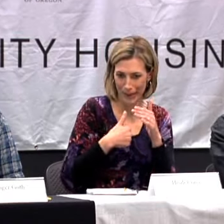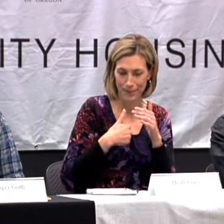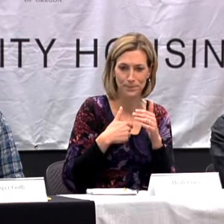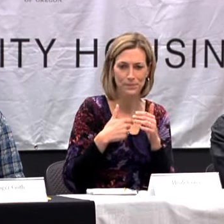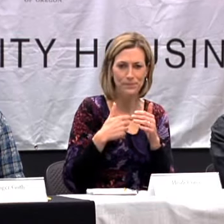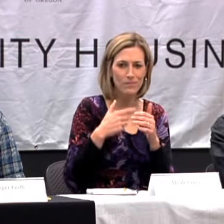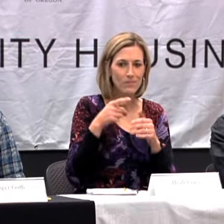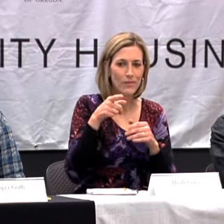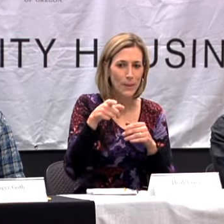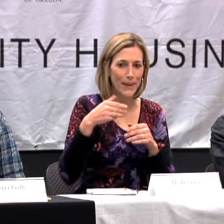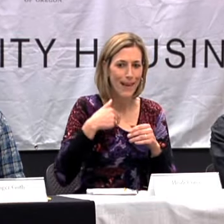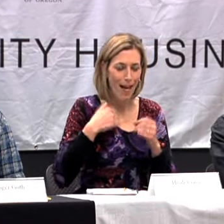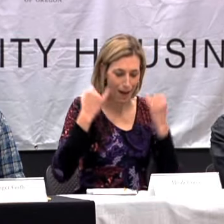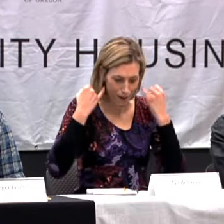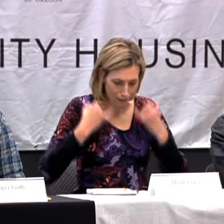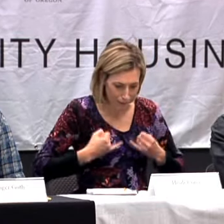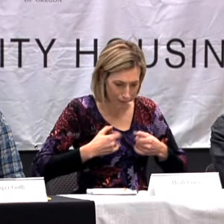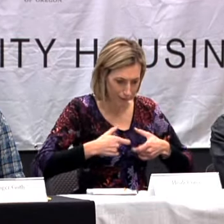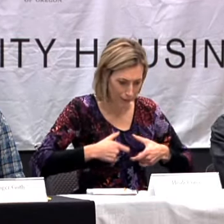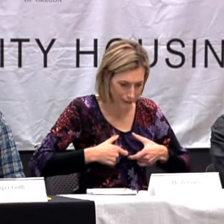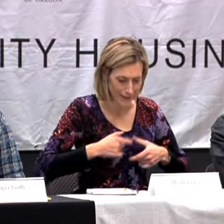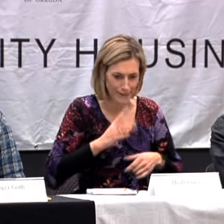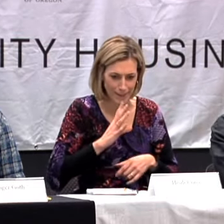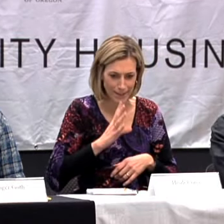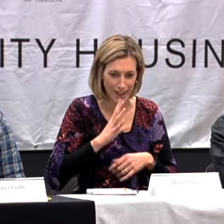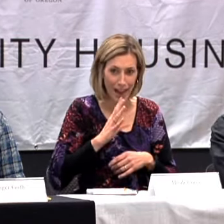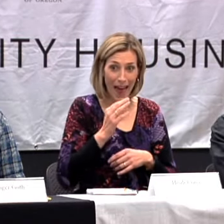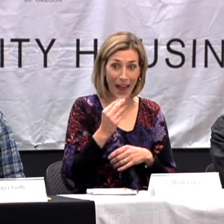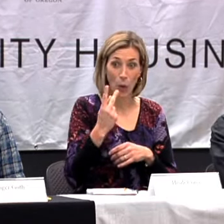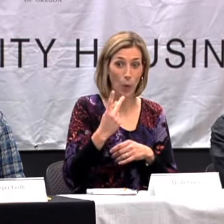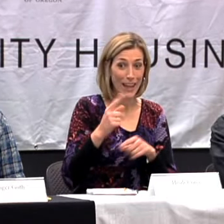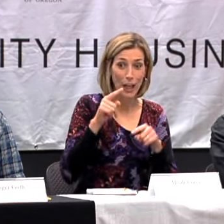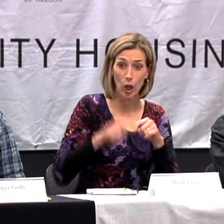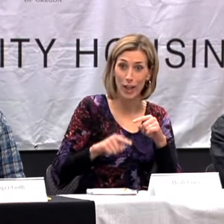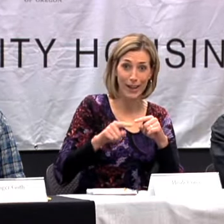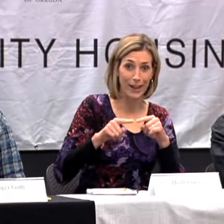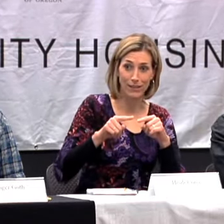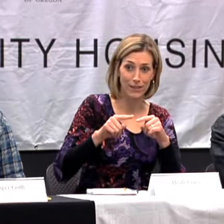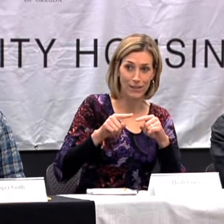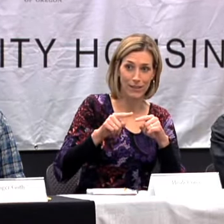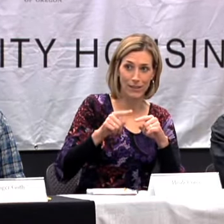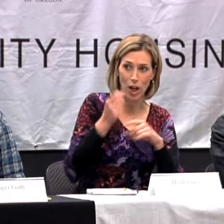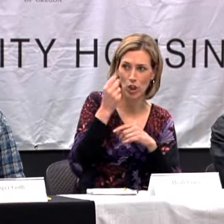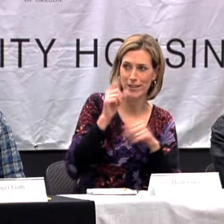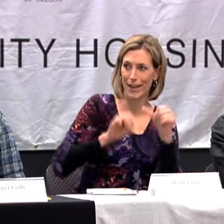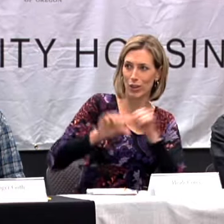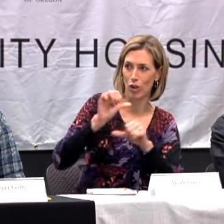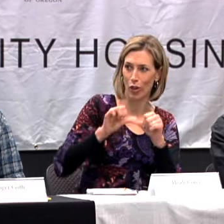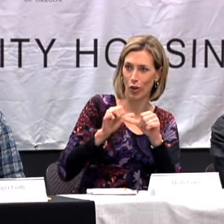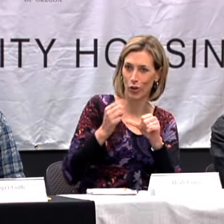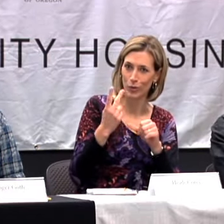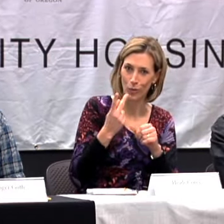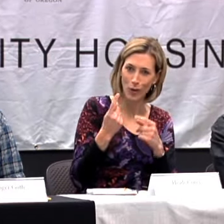ONE YEAR UNDER ME. AND HE HAD A BOX AND HE HAD WIRES GOING UP TO HIS EARS